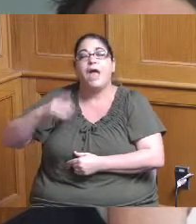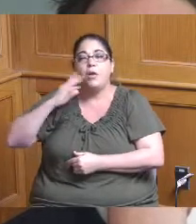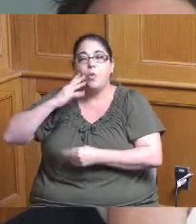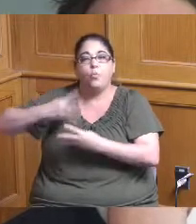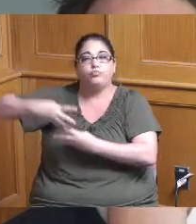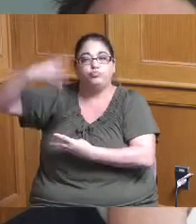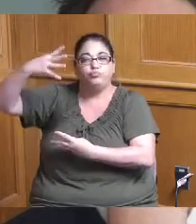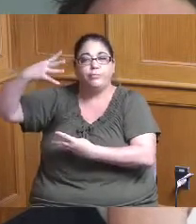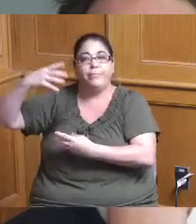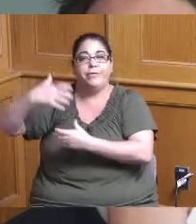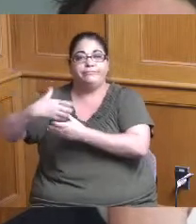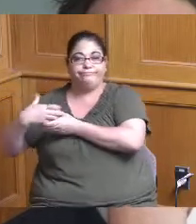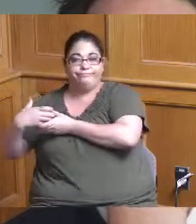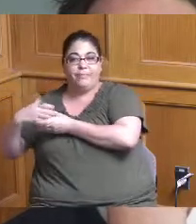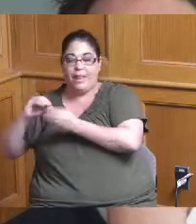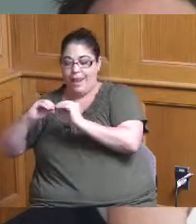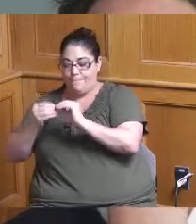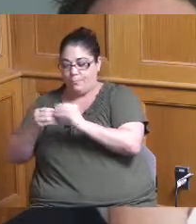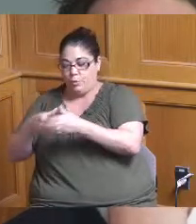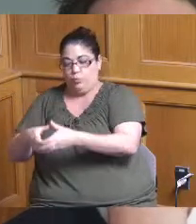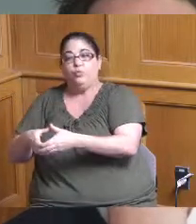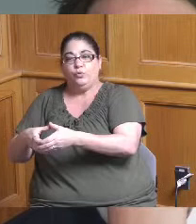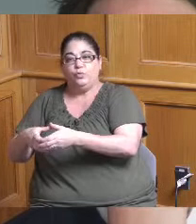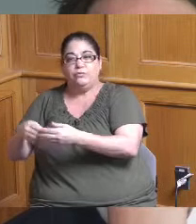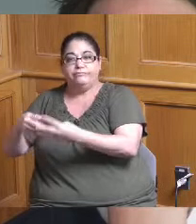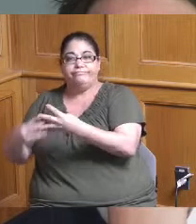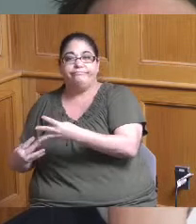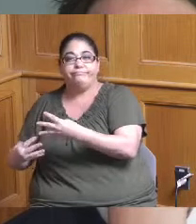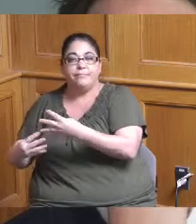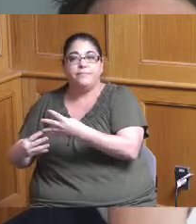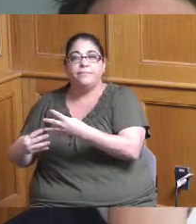talk numbers or anything but there was a subset that was defined as being with negative float